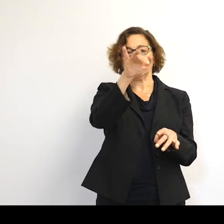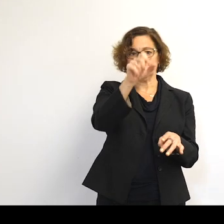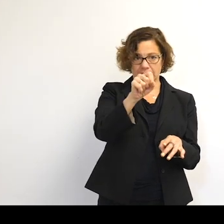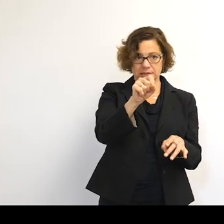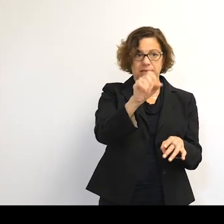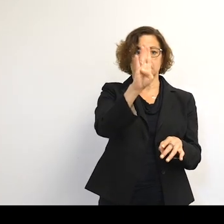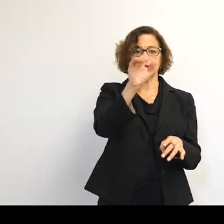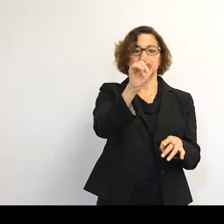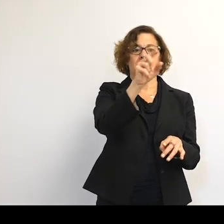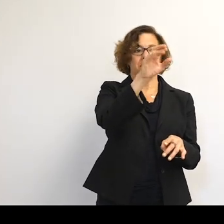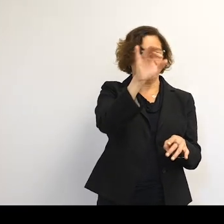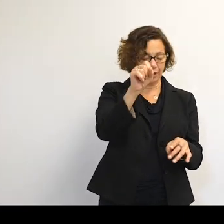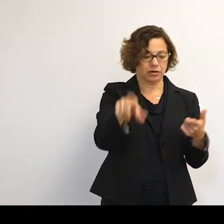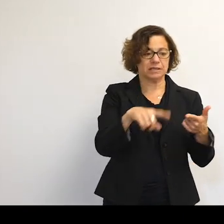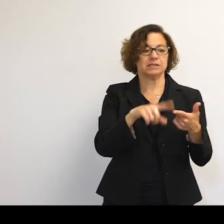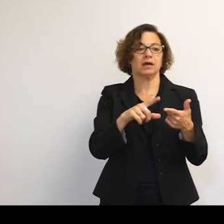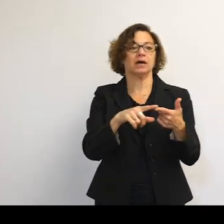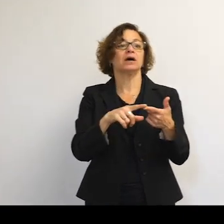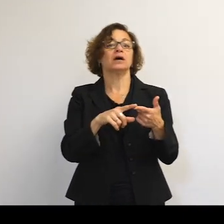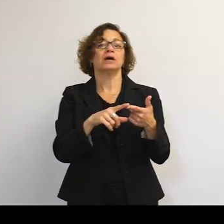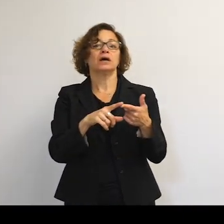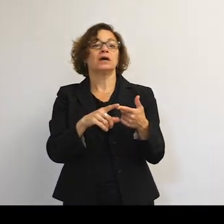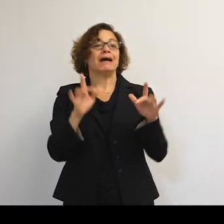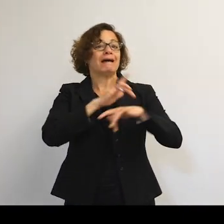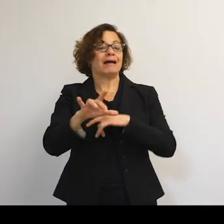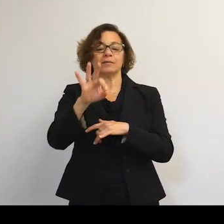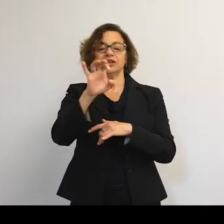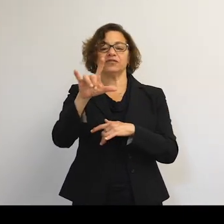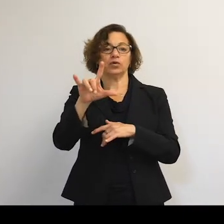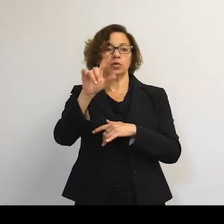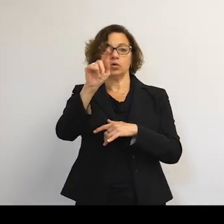Spent rocket stages-- those big empty fuel tanks that are still going around in there.